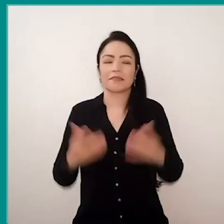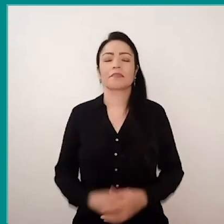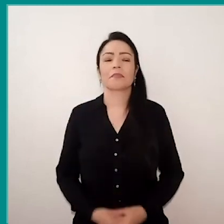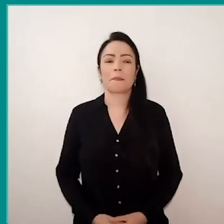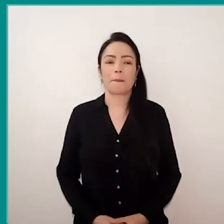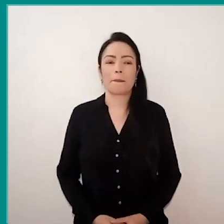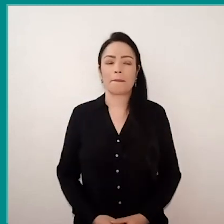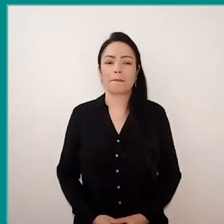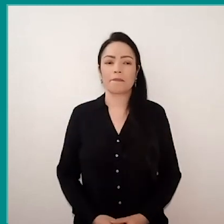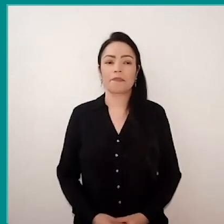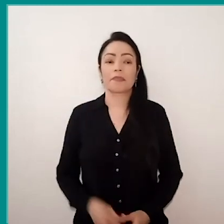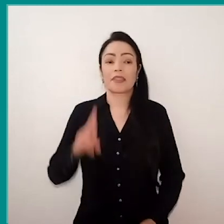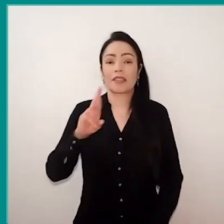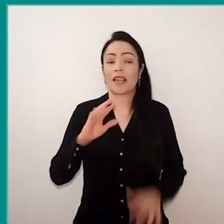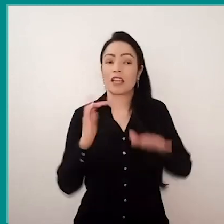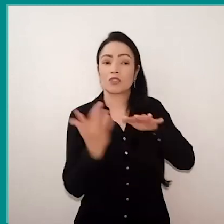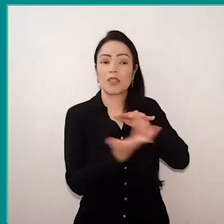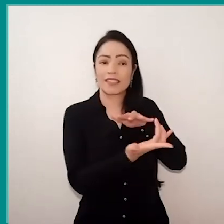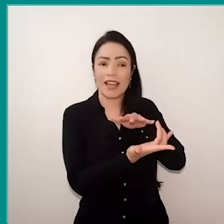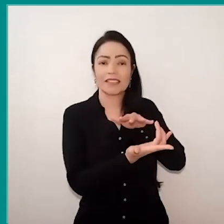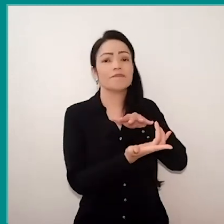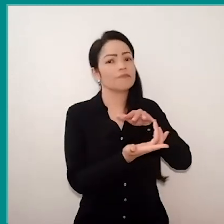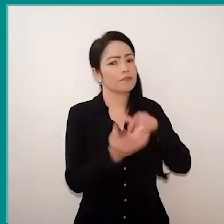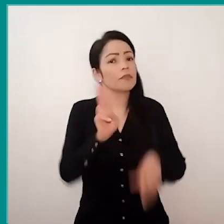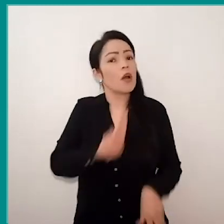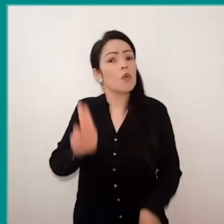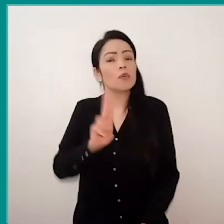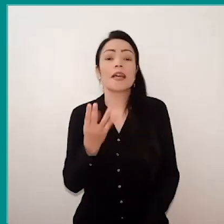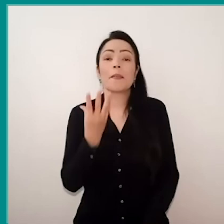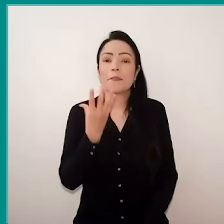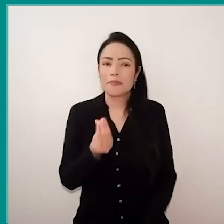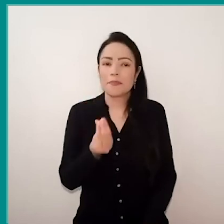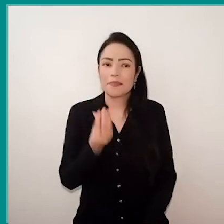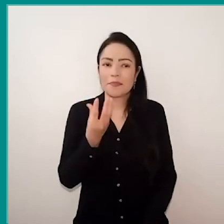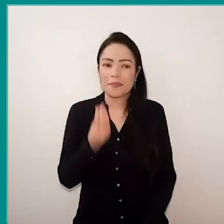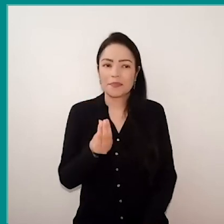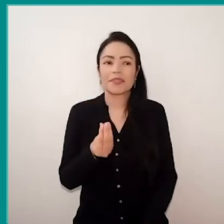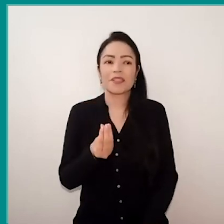Social networks, were so much used because, even on the cell phone, people can access,